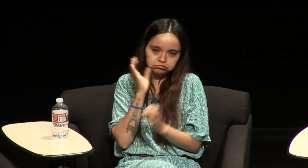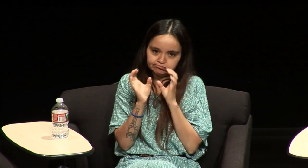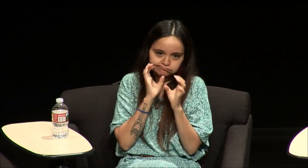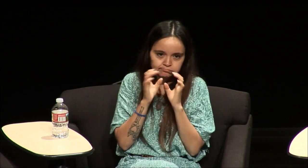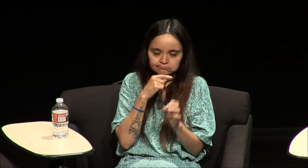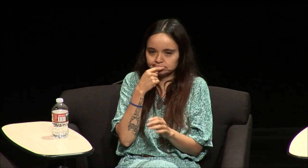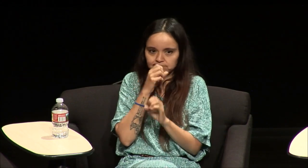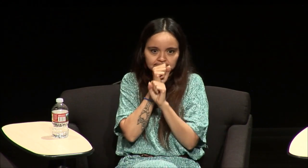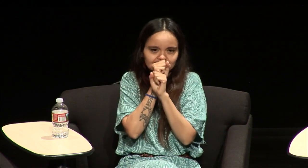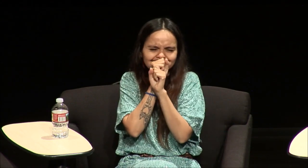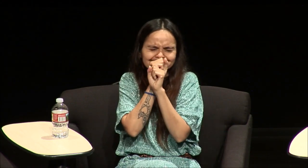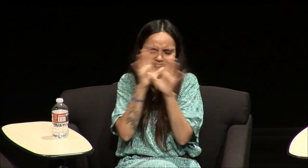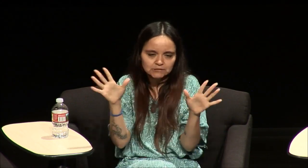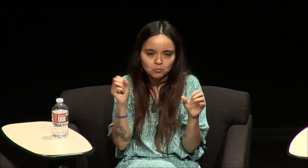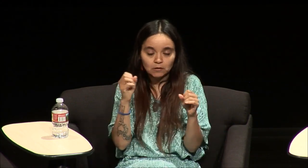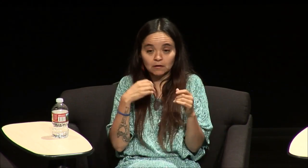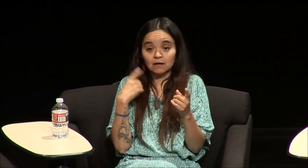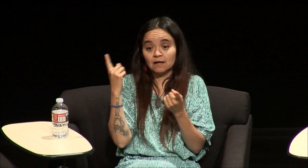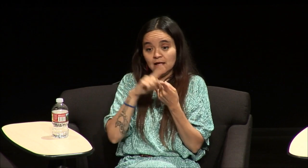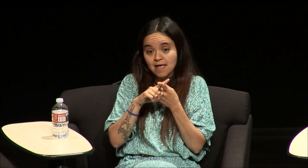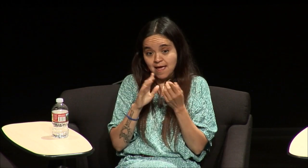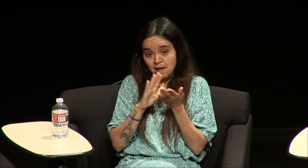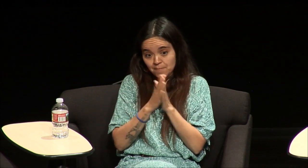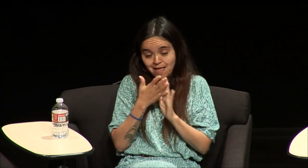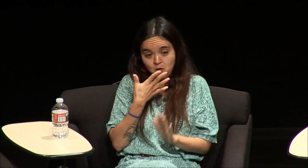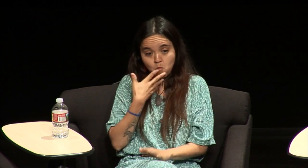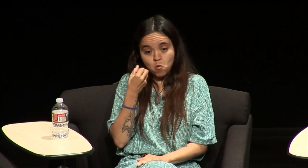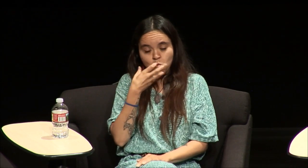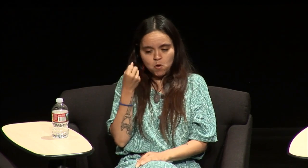world but because I had such little communication with my parents until I